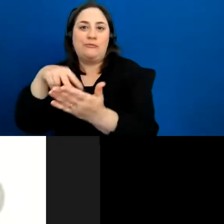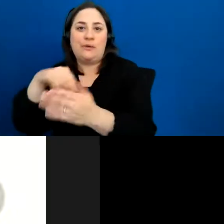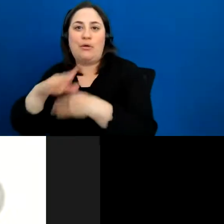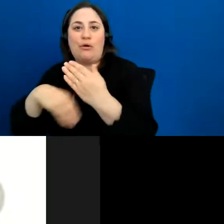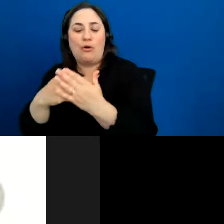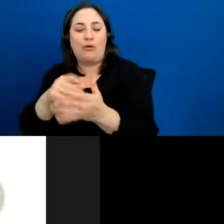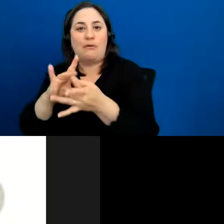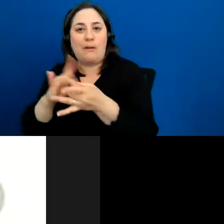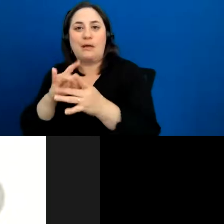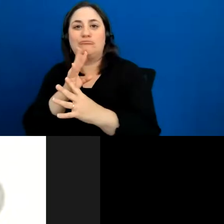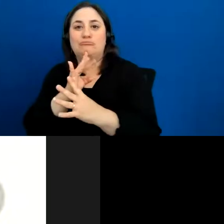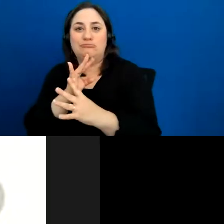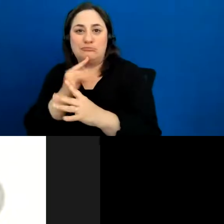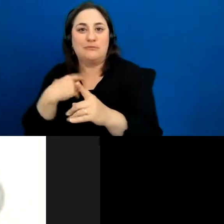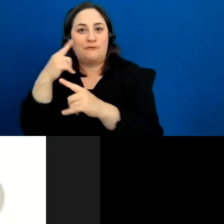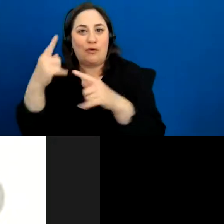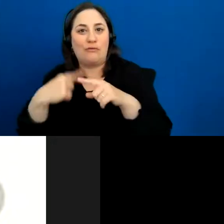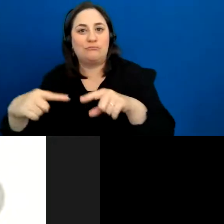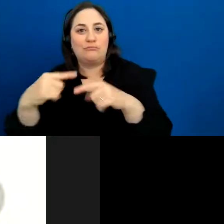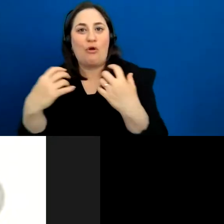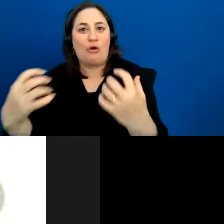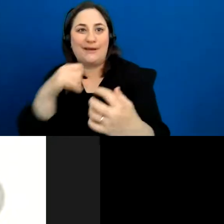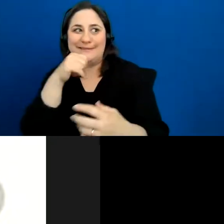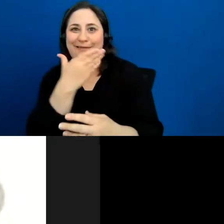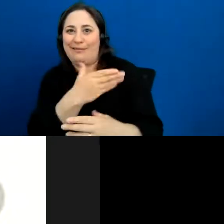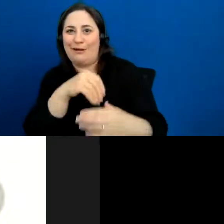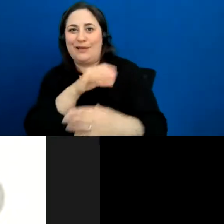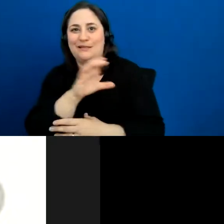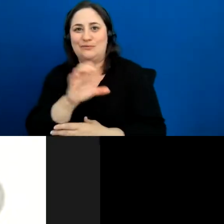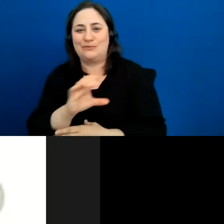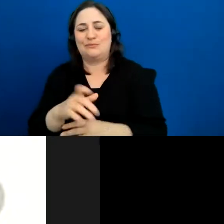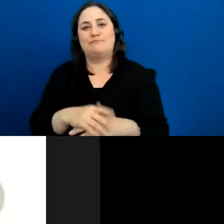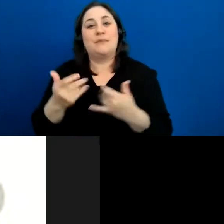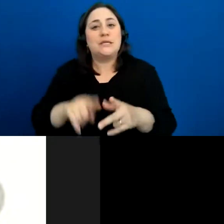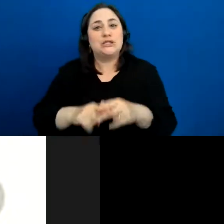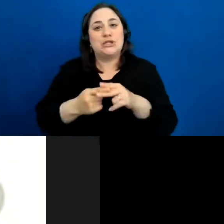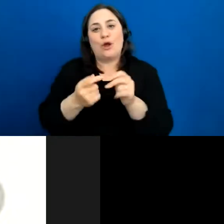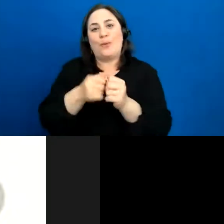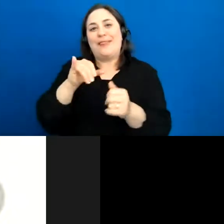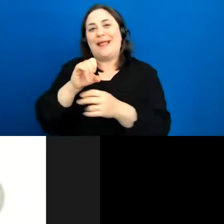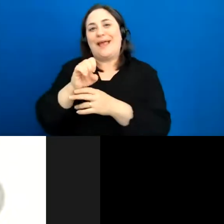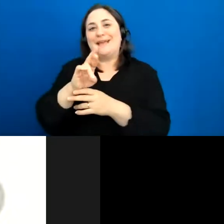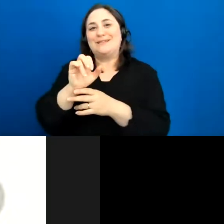I just want to start off again with a really, kind of quick icebreaker I do. I'm going to be covering a lot of things, this is going